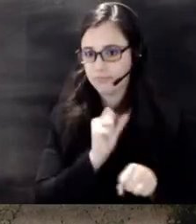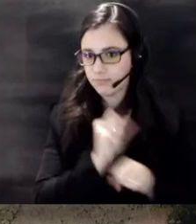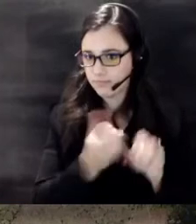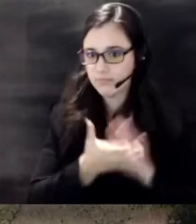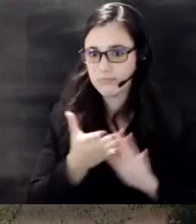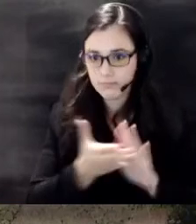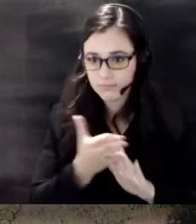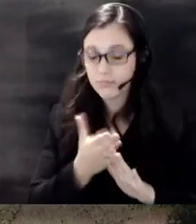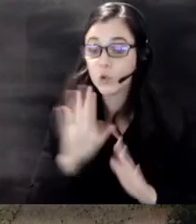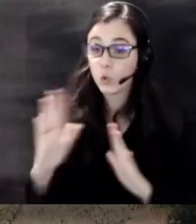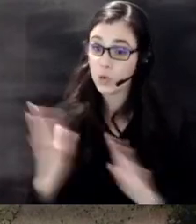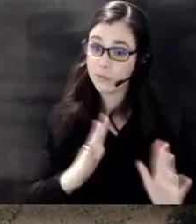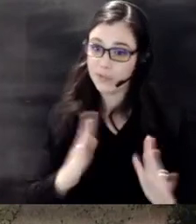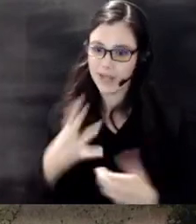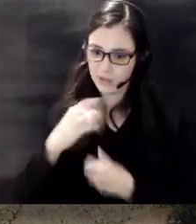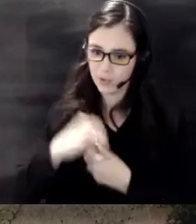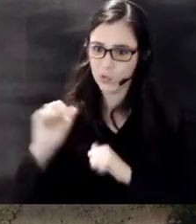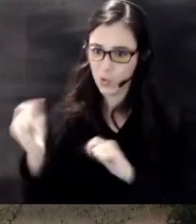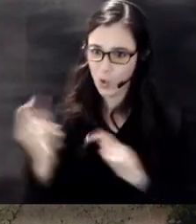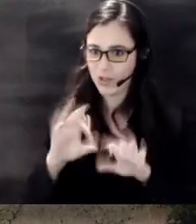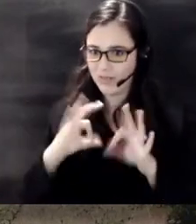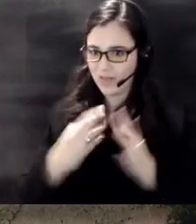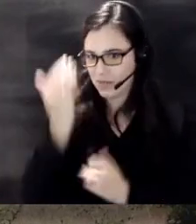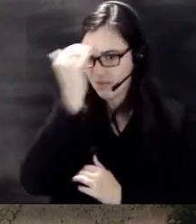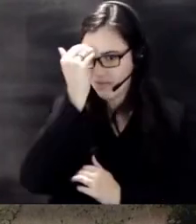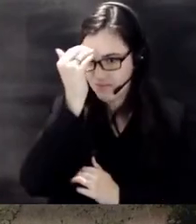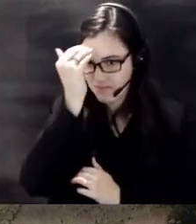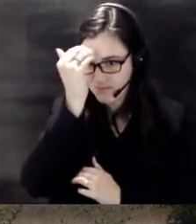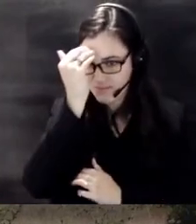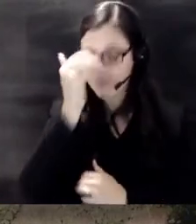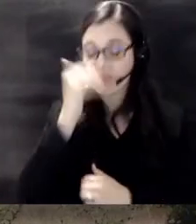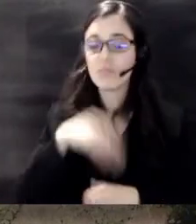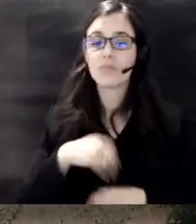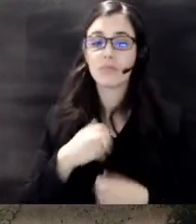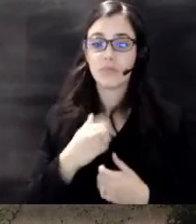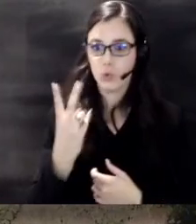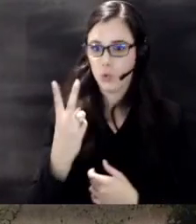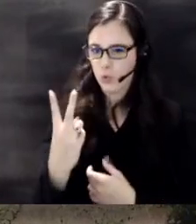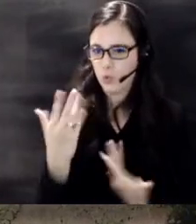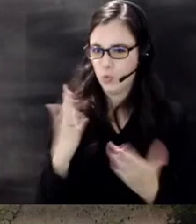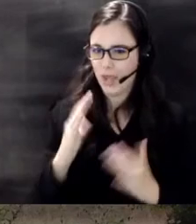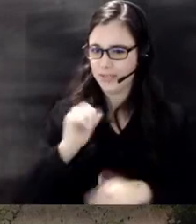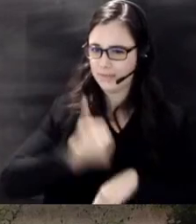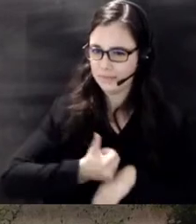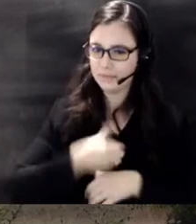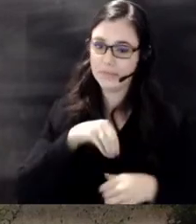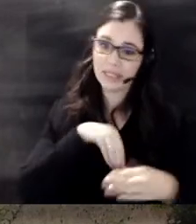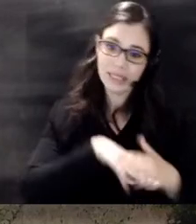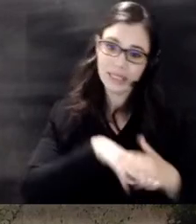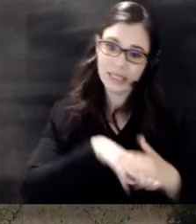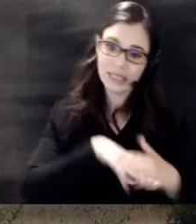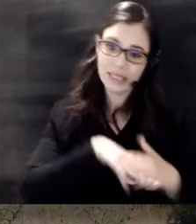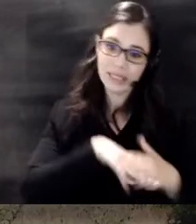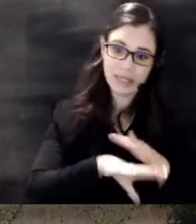family members make sure that you know two ways in and out of each room have a meeting place on